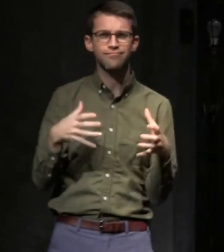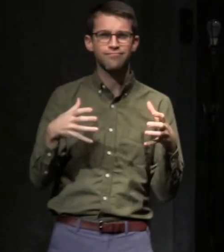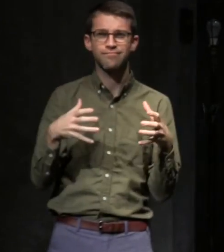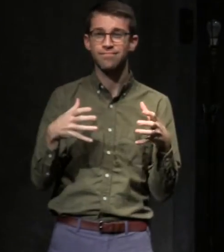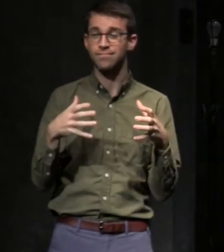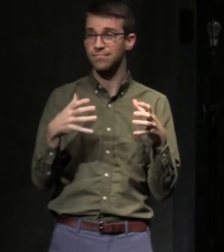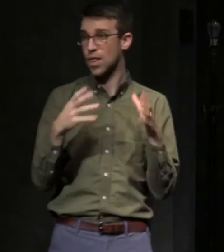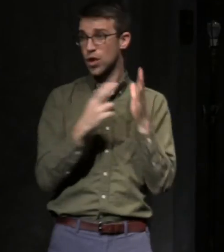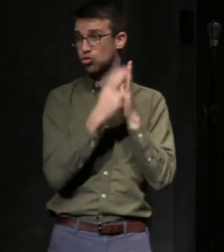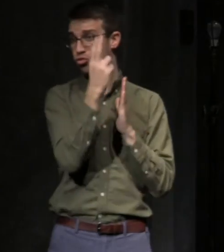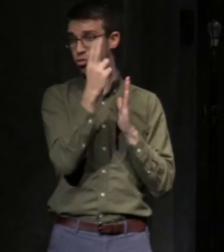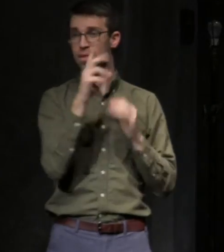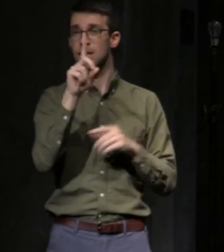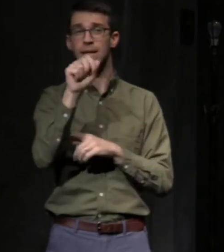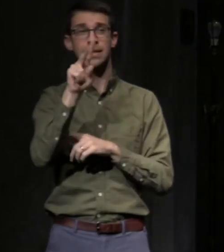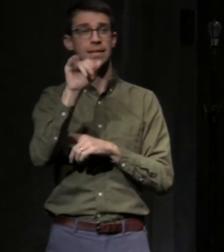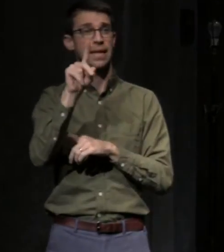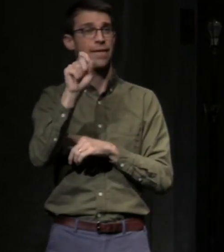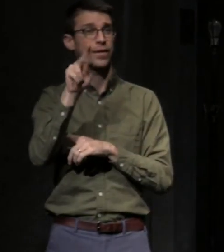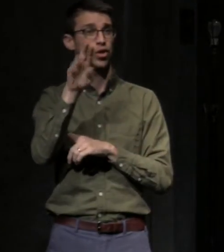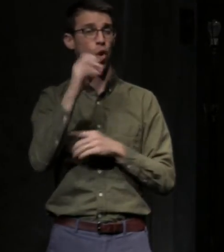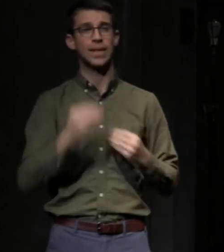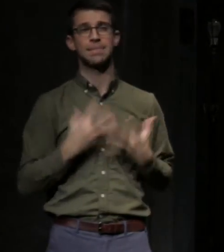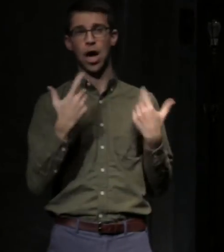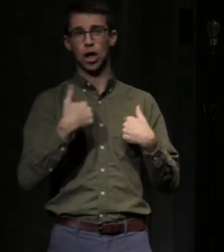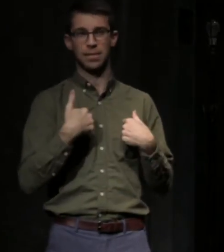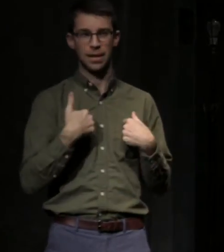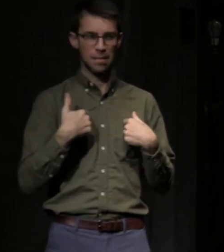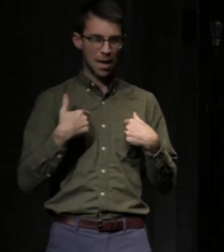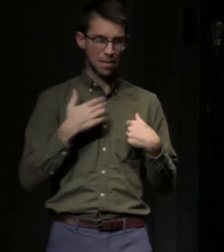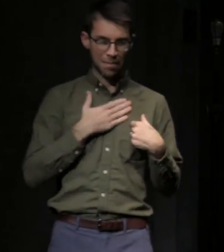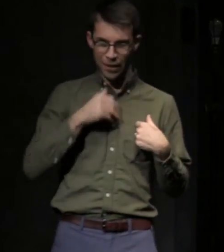by David Stone. Just do me a favor and don't tell him I told you that.